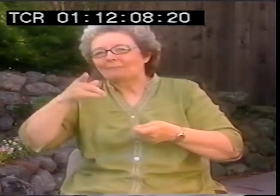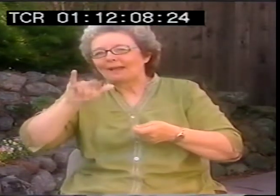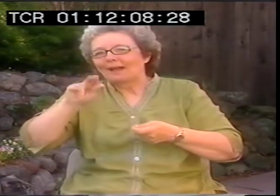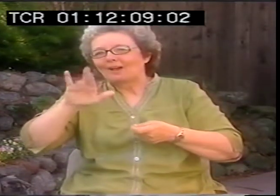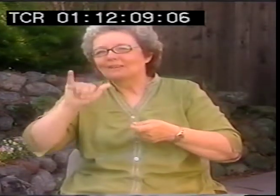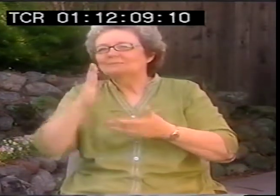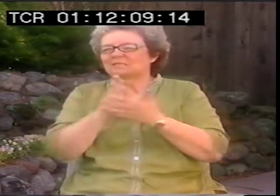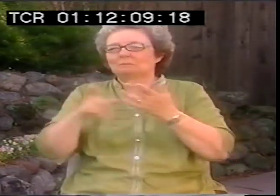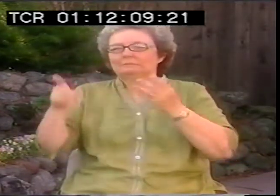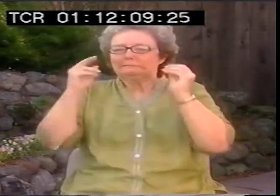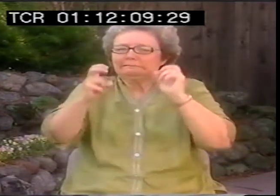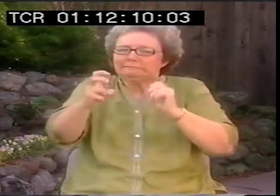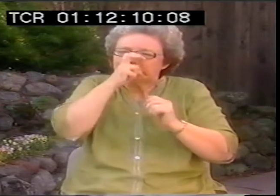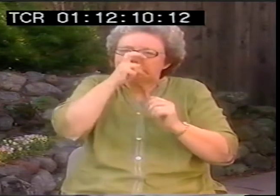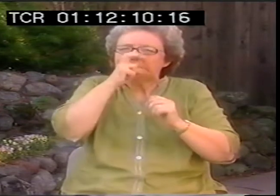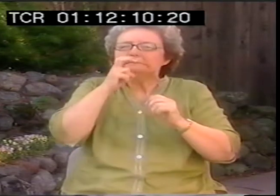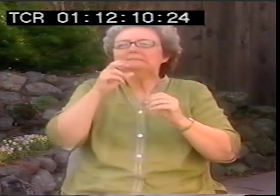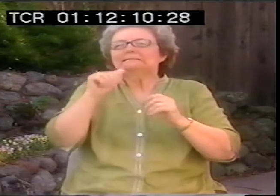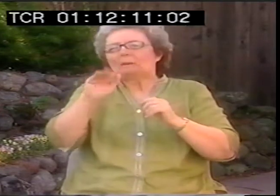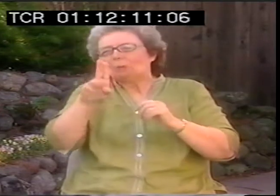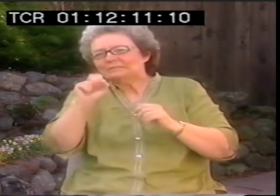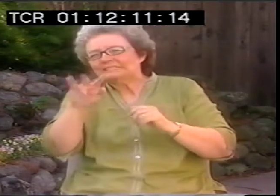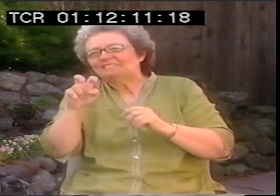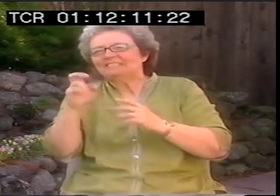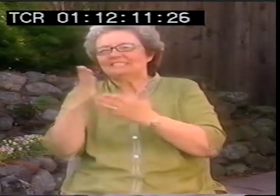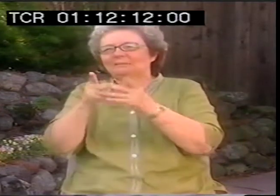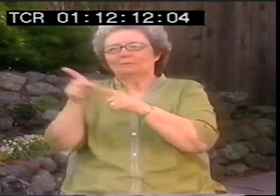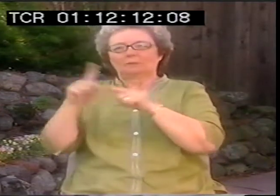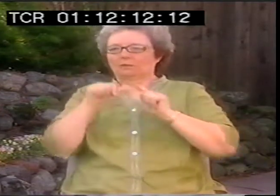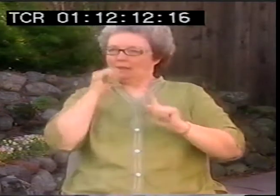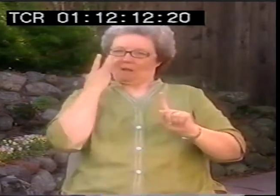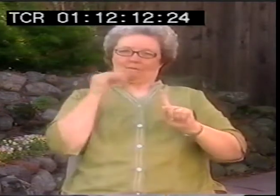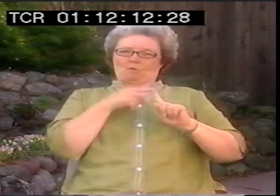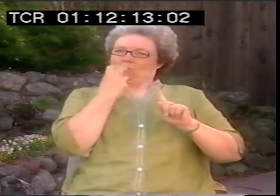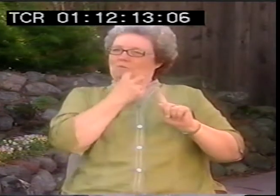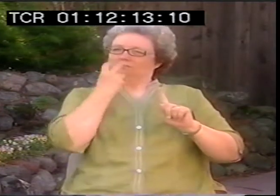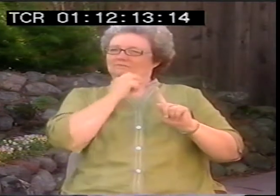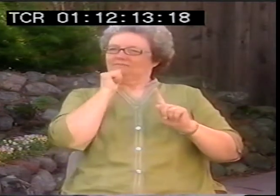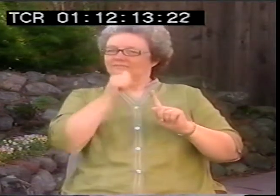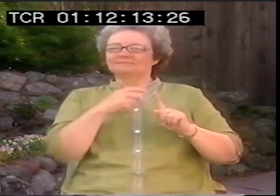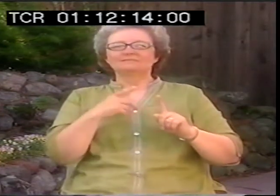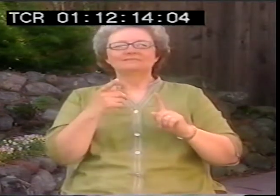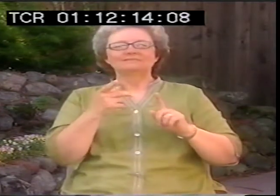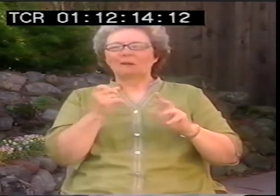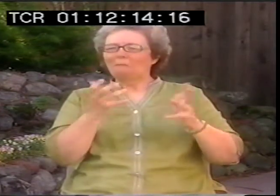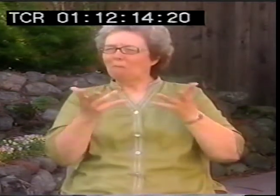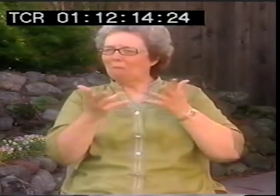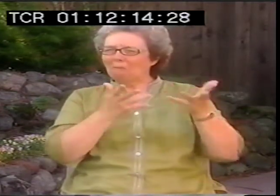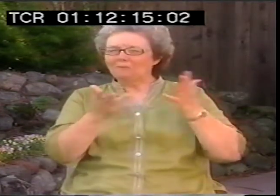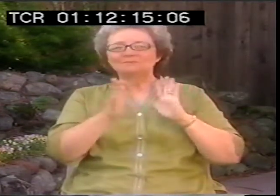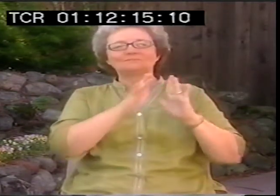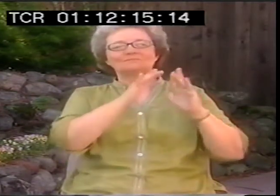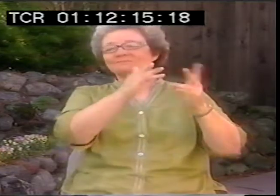seemed to be things like disciplinary of nature, but it wasn't anything to do with lack of speech or people